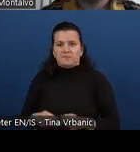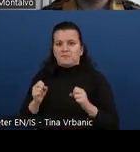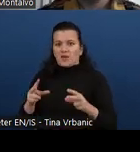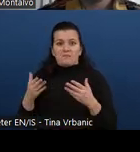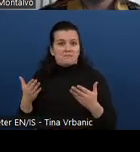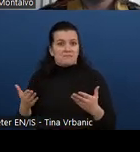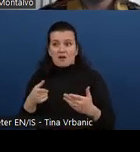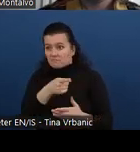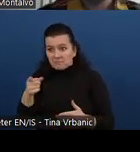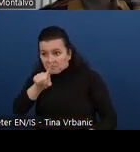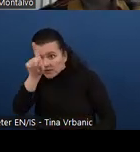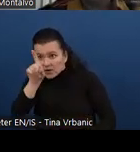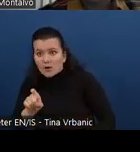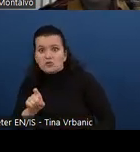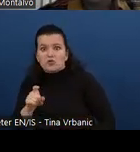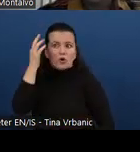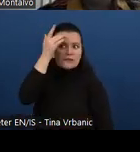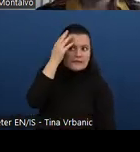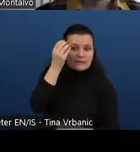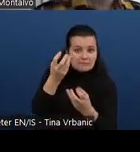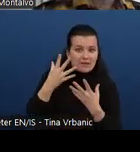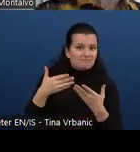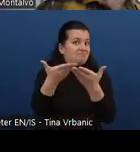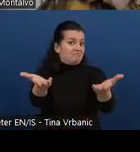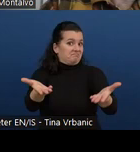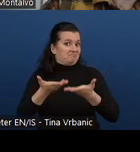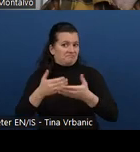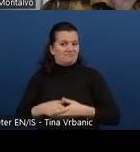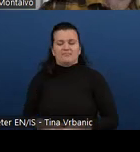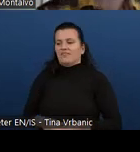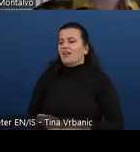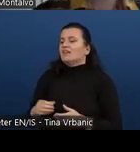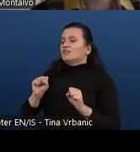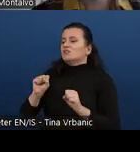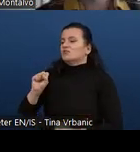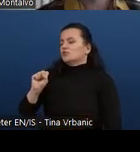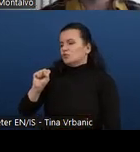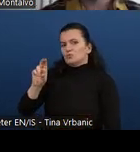That was very insightful and full of information.